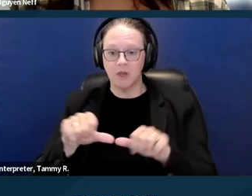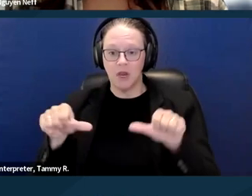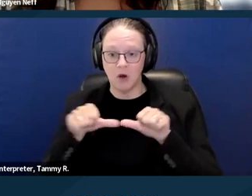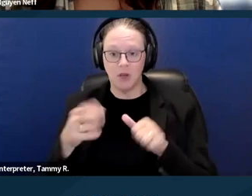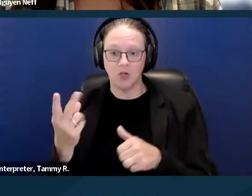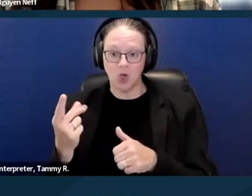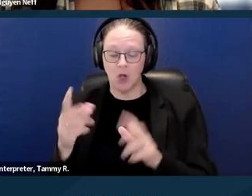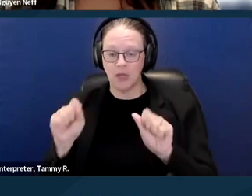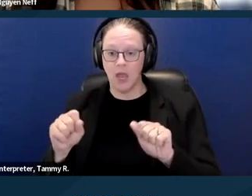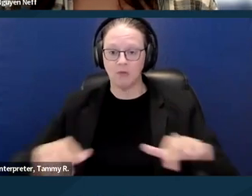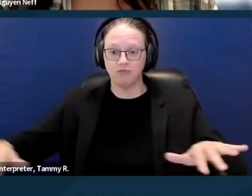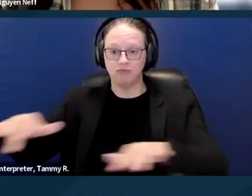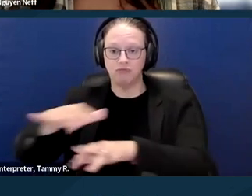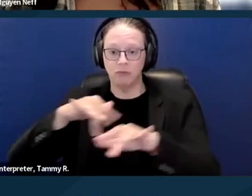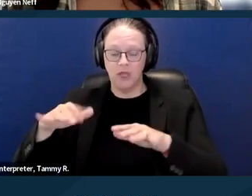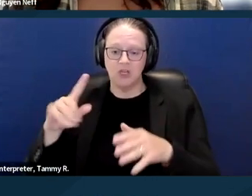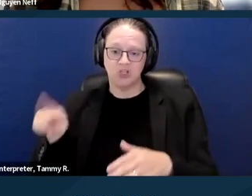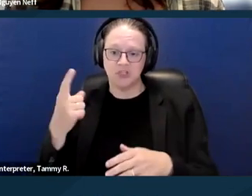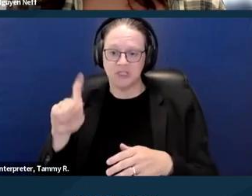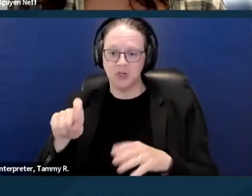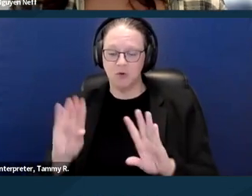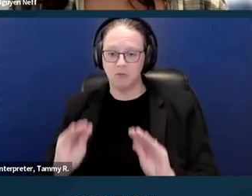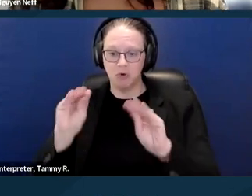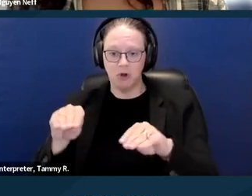that you would just need to put a fence in that might be considered more reasonable.